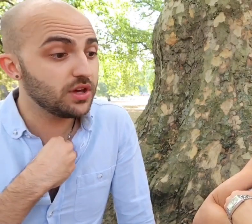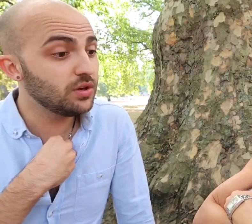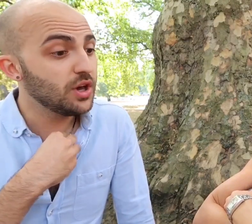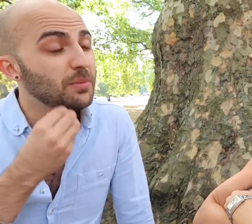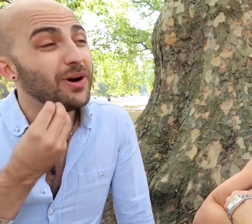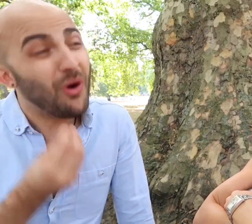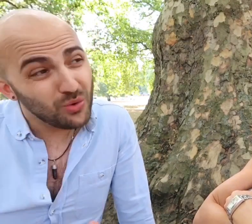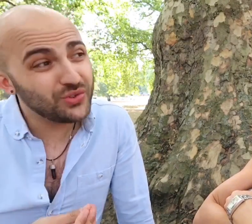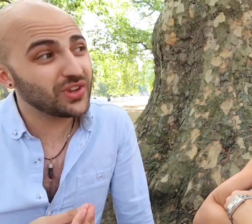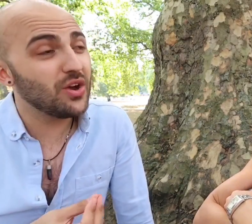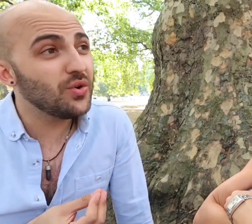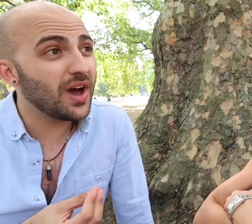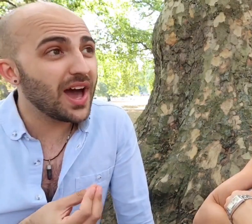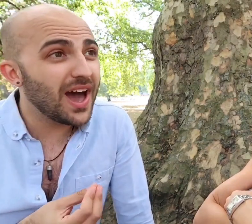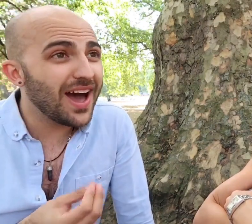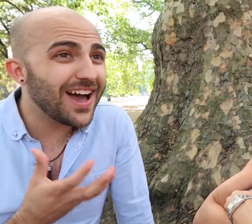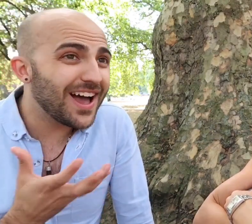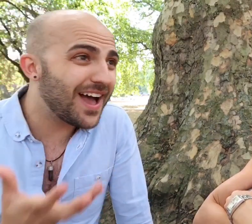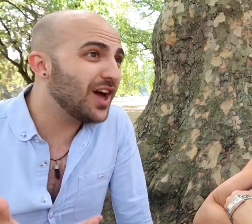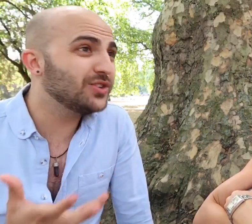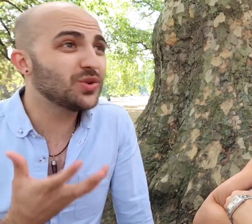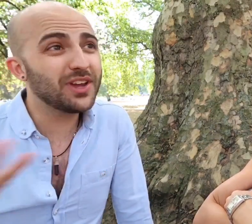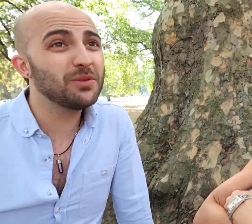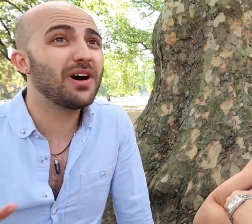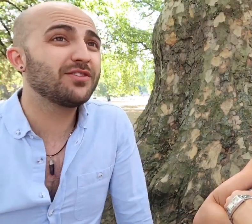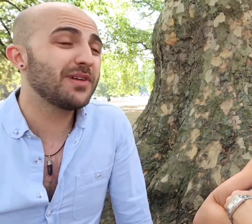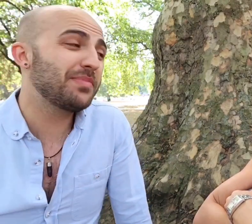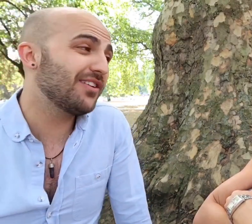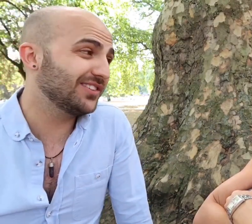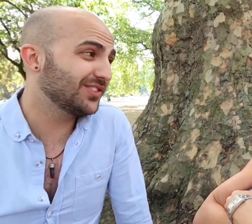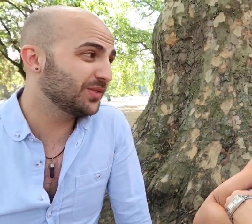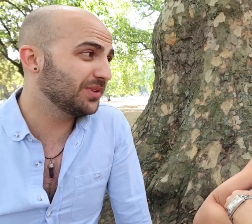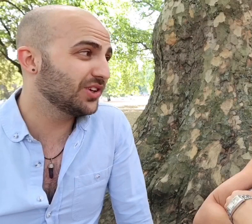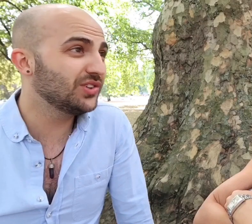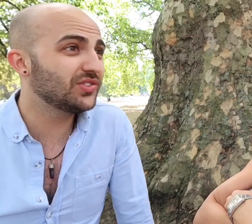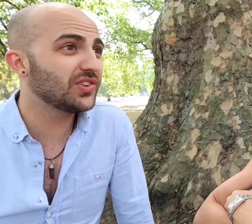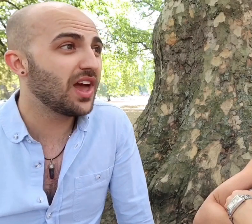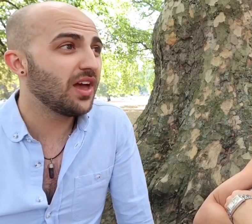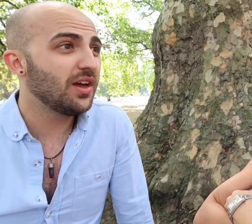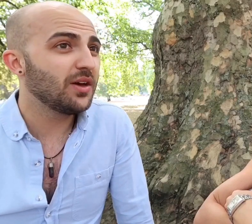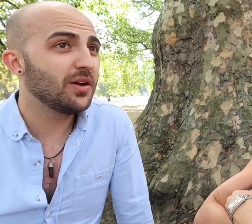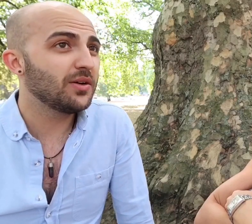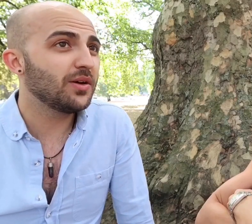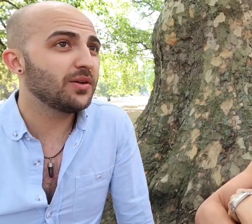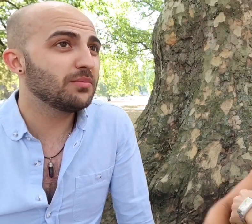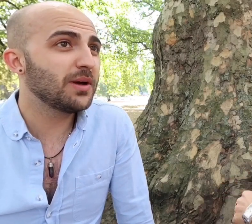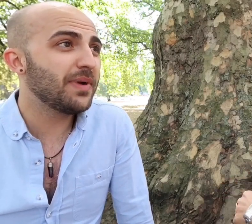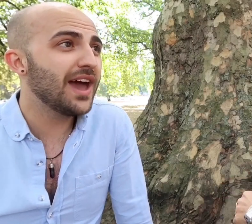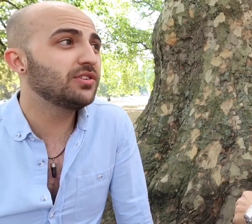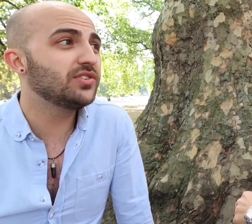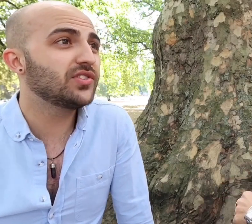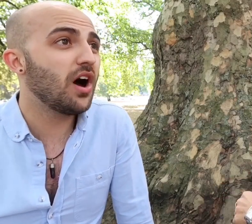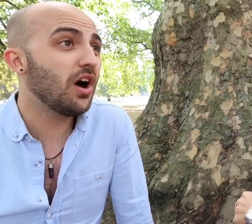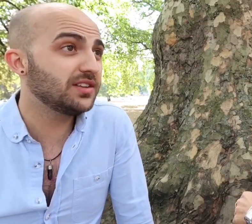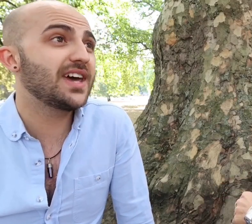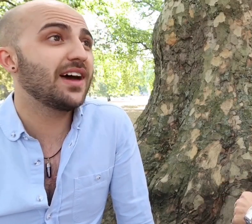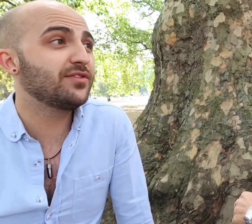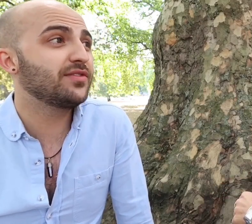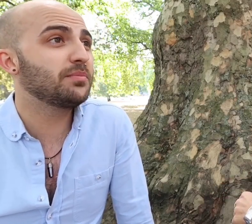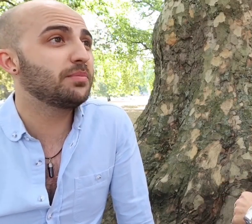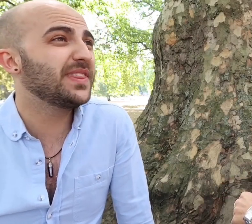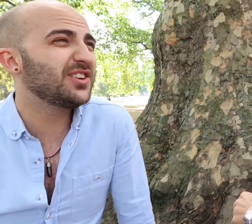view but also talking on behalf of my parents because my parents are Deaf but they